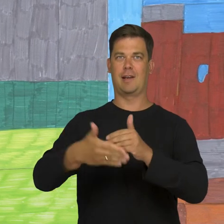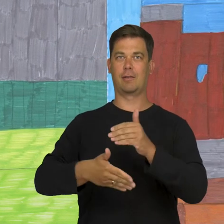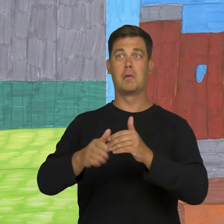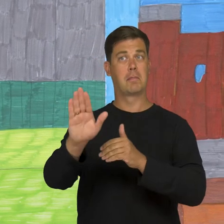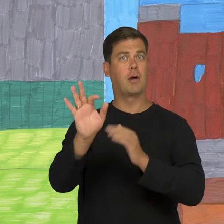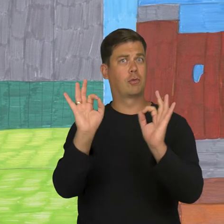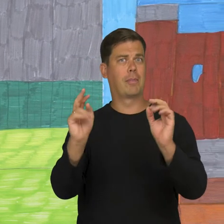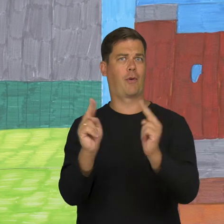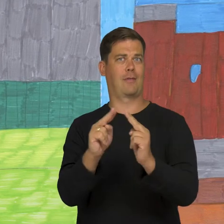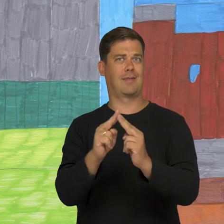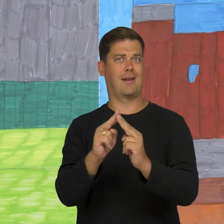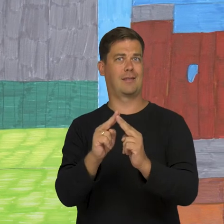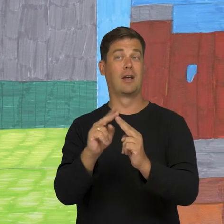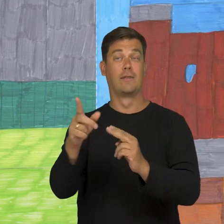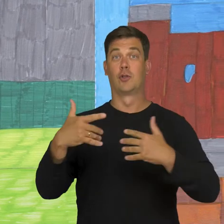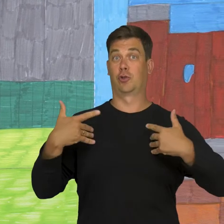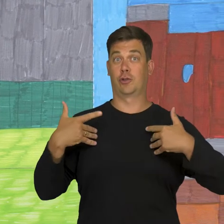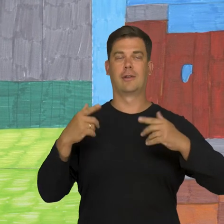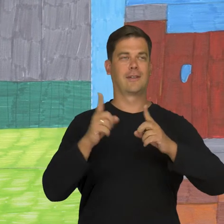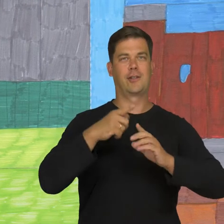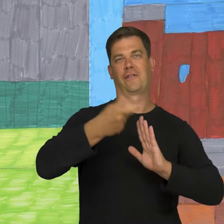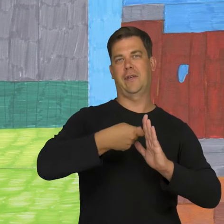They have a good relationship in life and in the "Intouchables" movie.